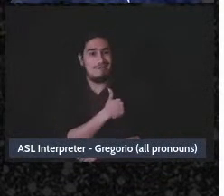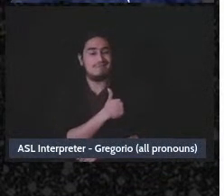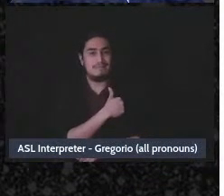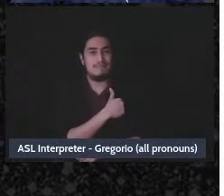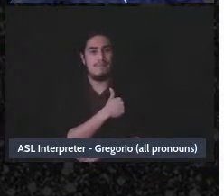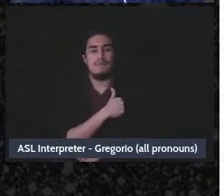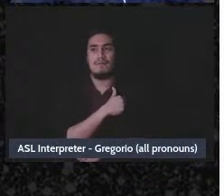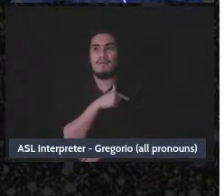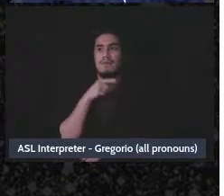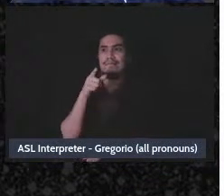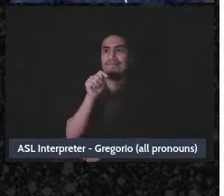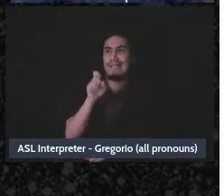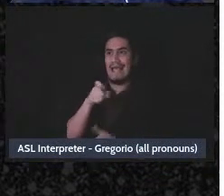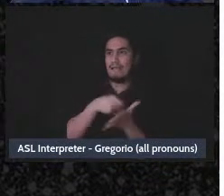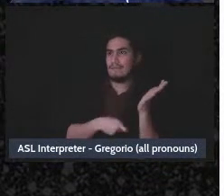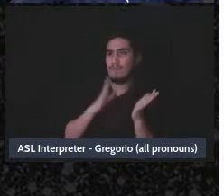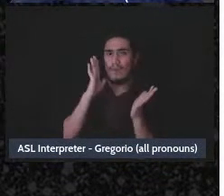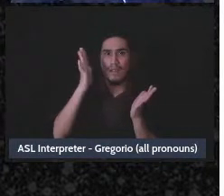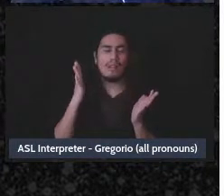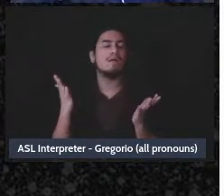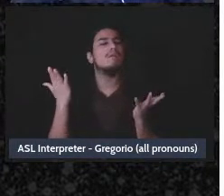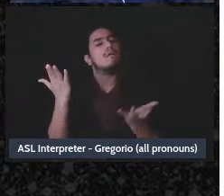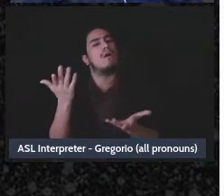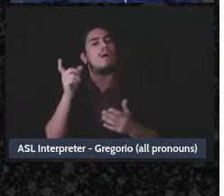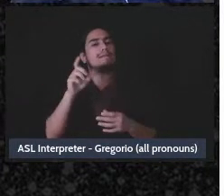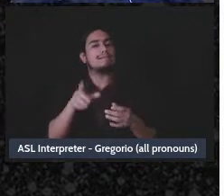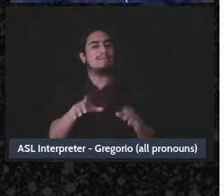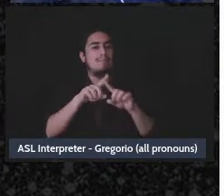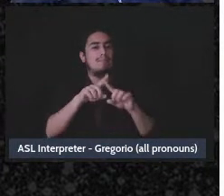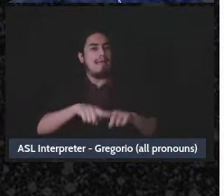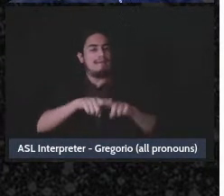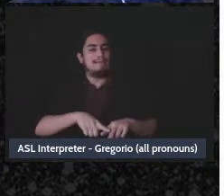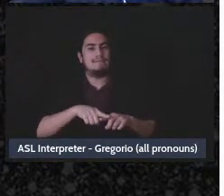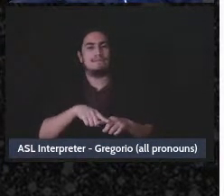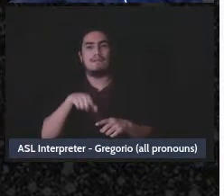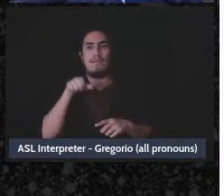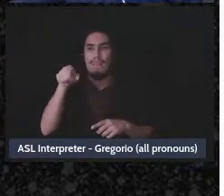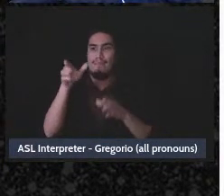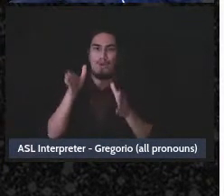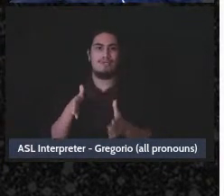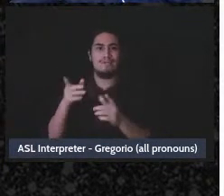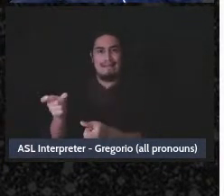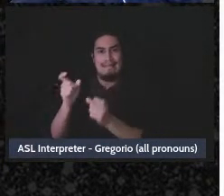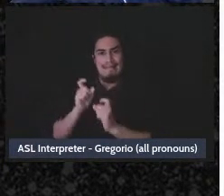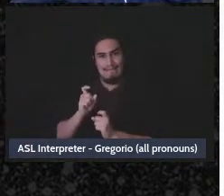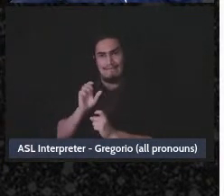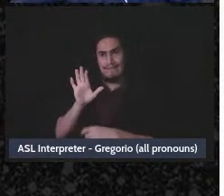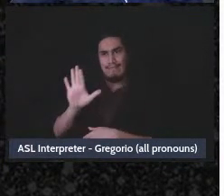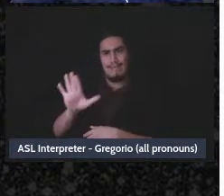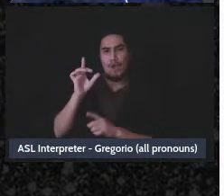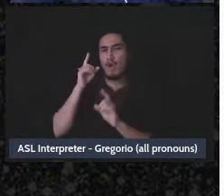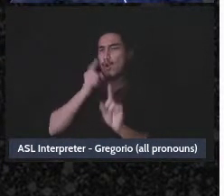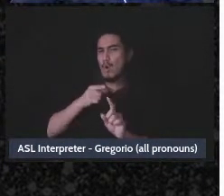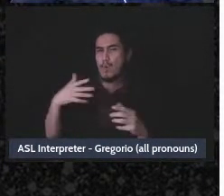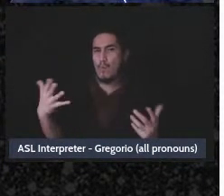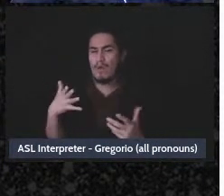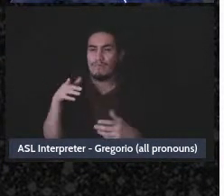taxable has to do with, you know, the intent of the-the donor of the person who's giving money to